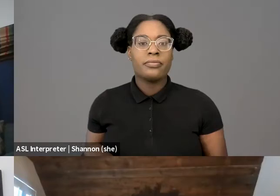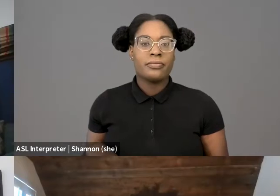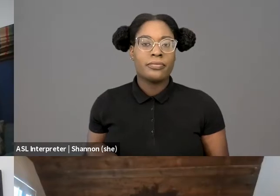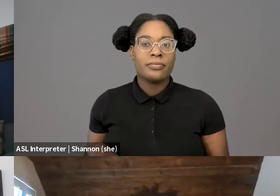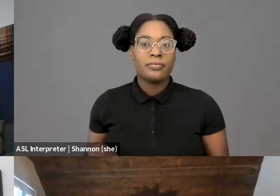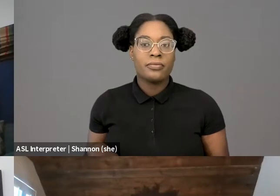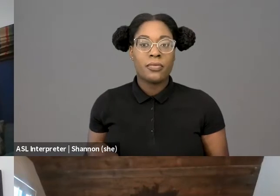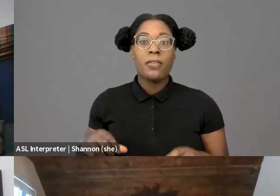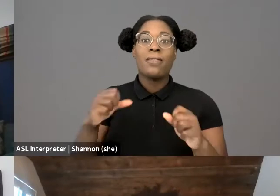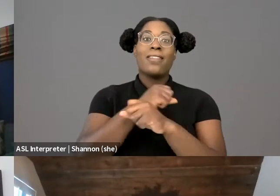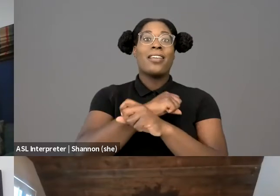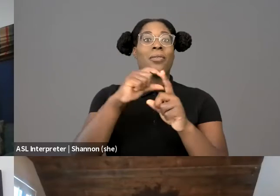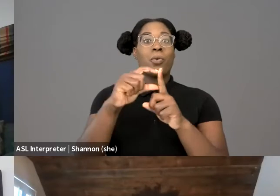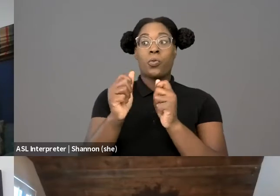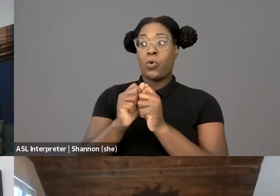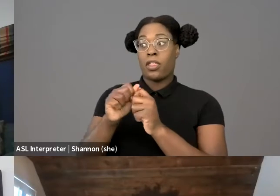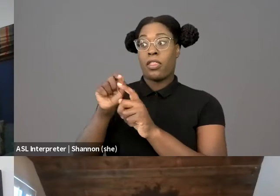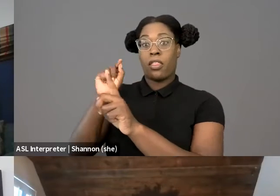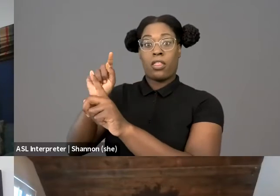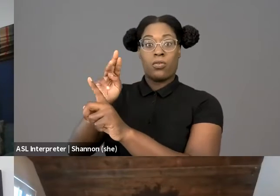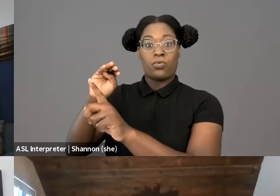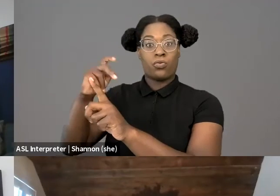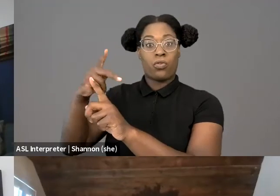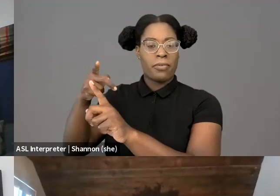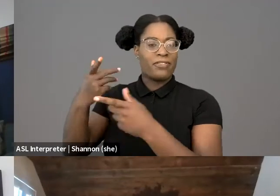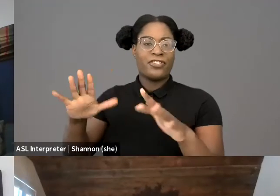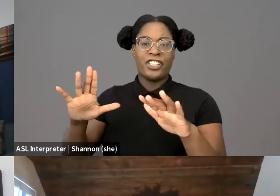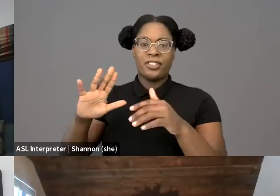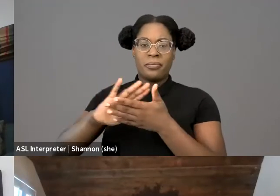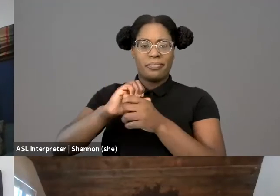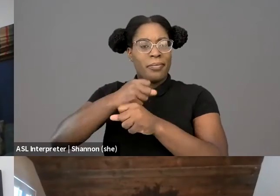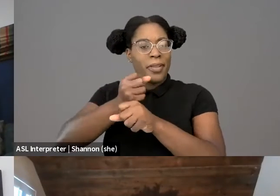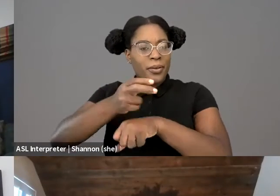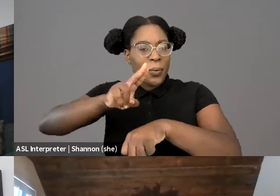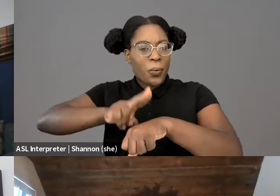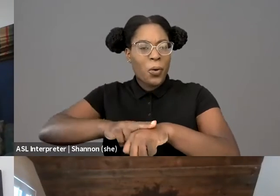the fighting words of Donald Trump have normalized racist, sexist, homophobic, and xenophobic rhetoric